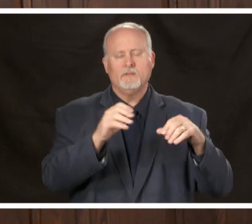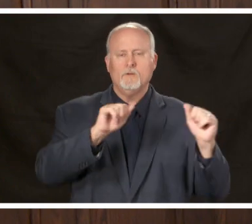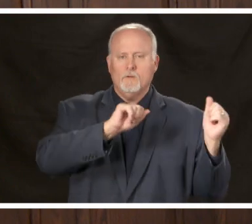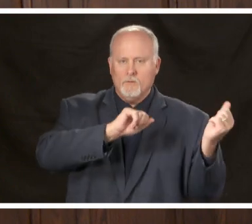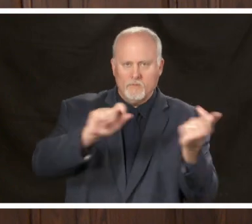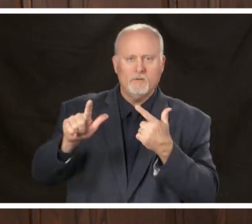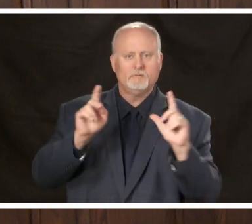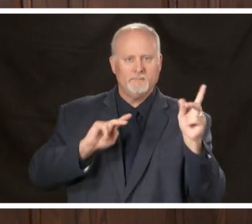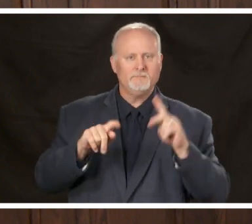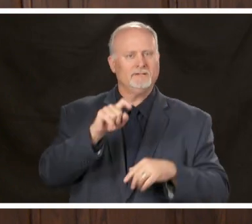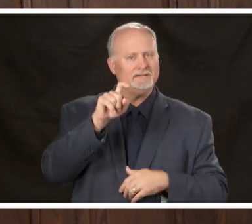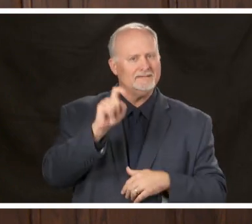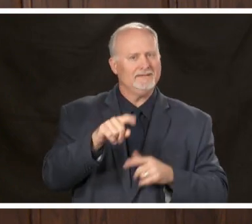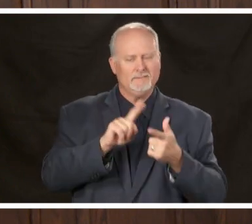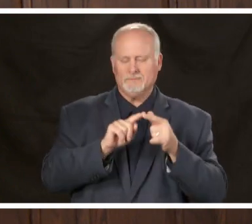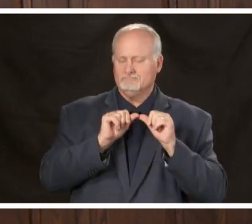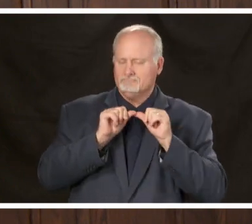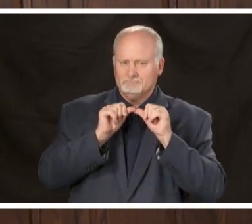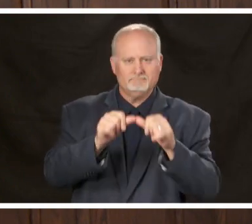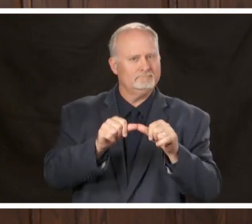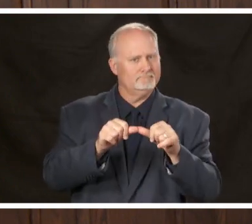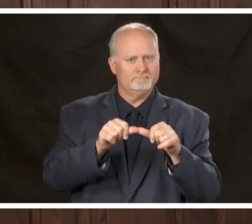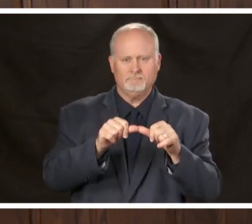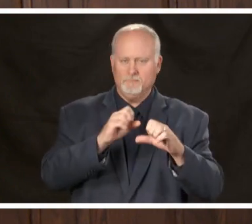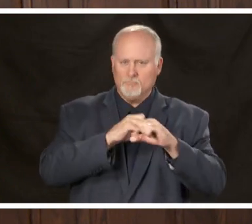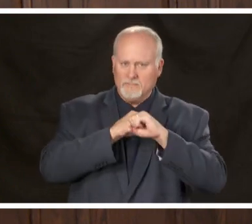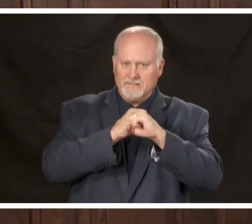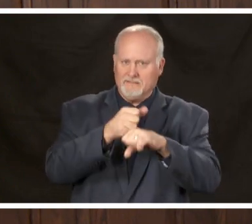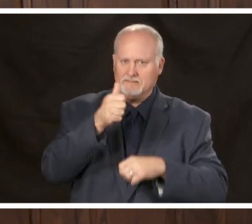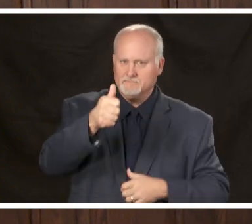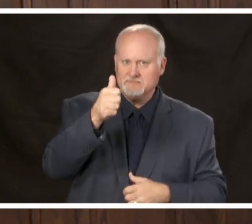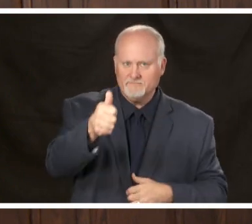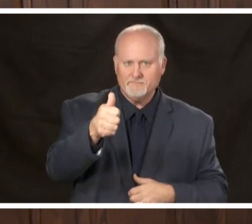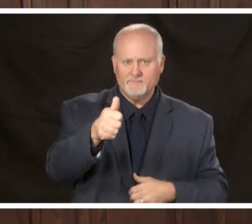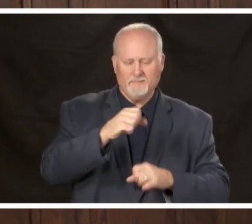continue to do everything they can to protect themselves and others from